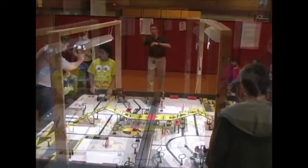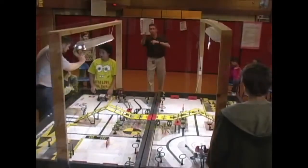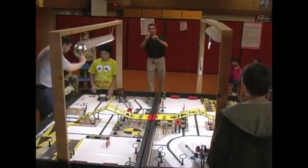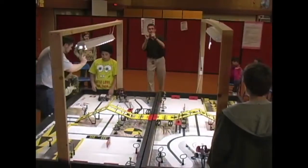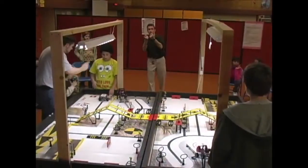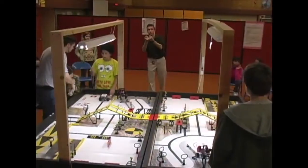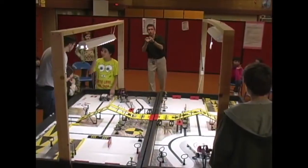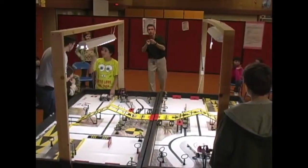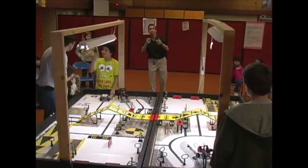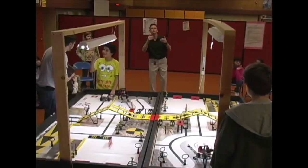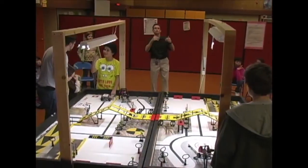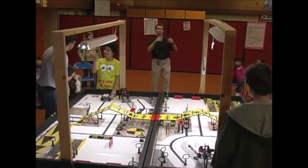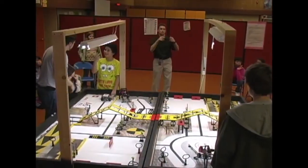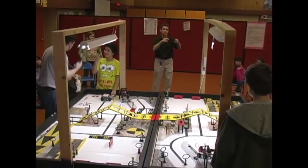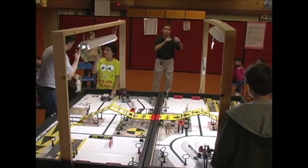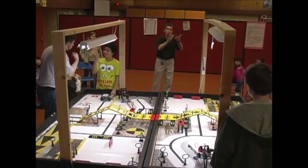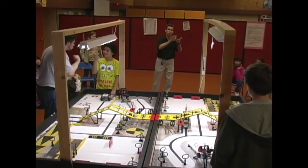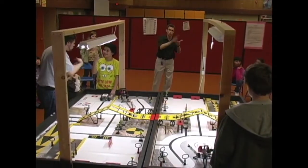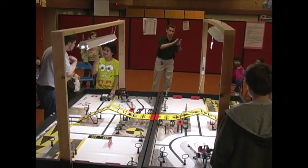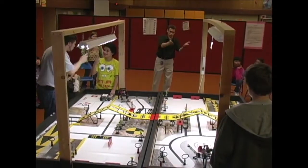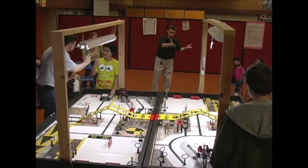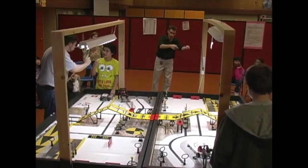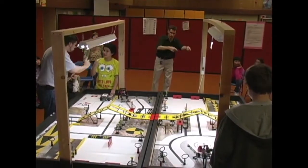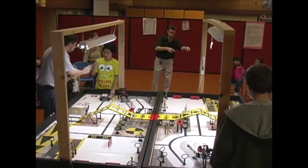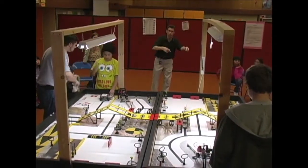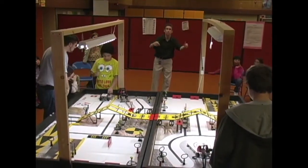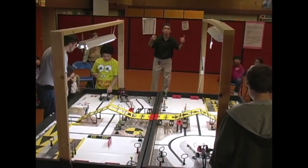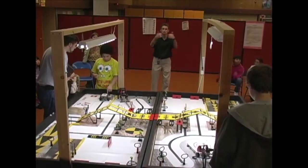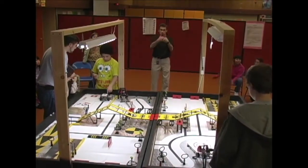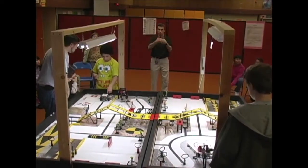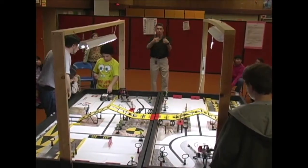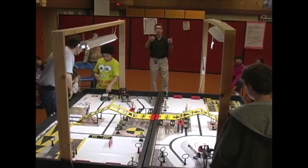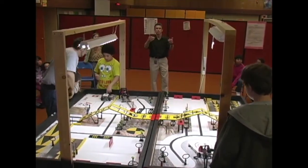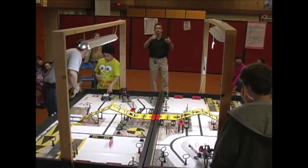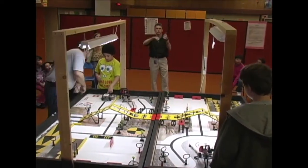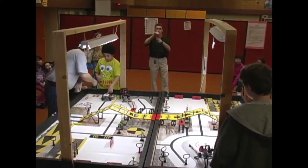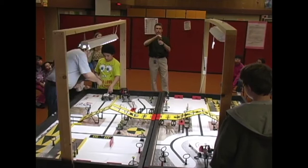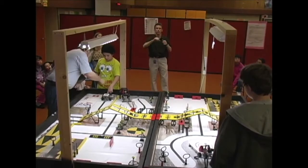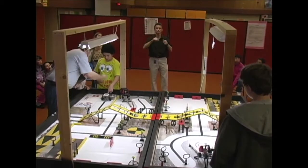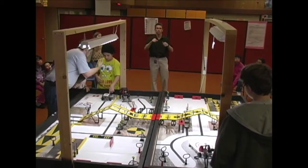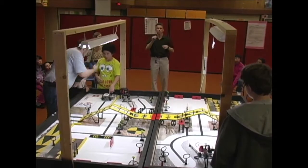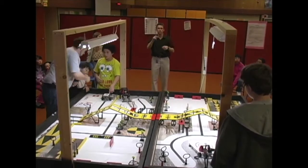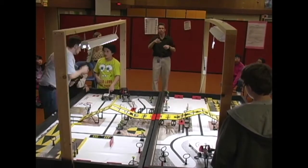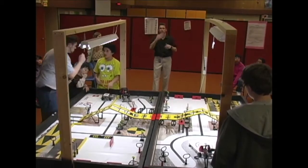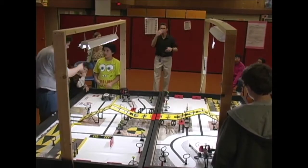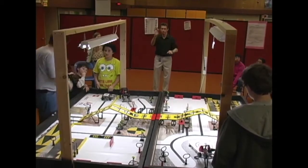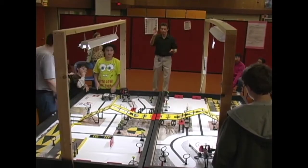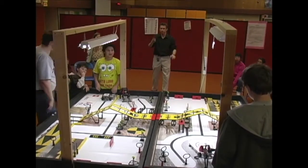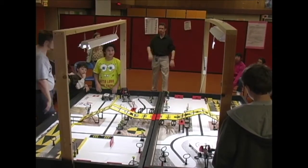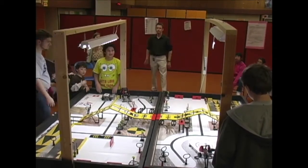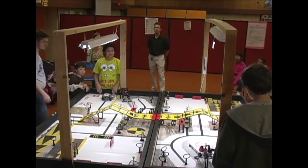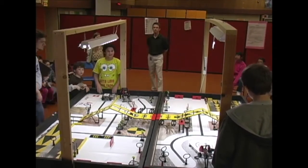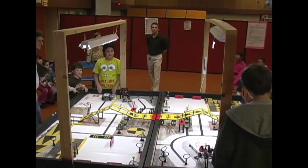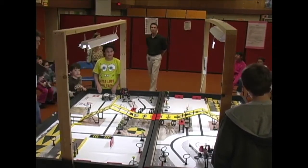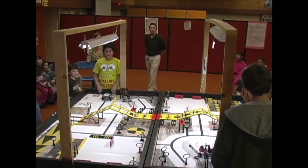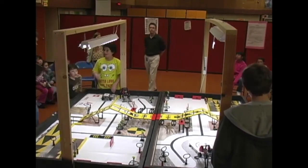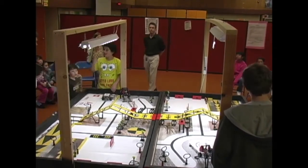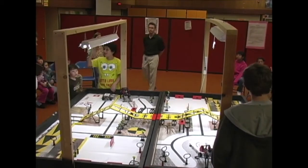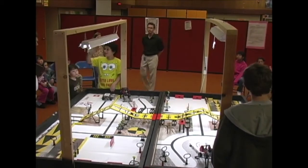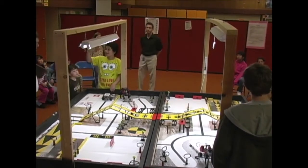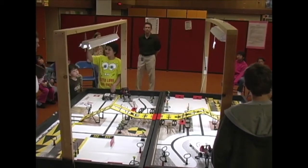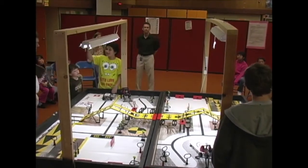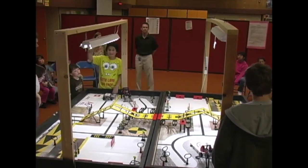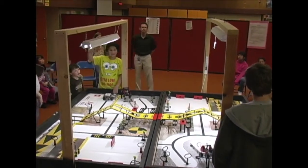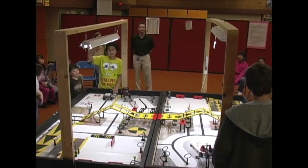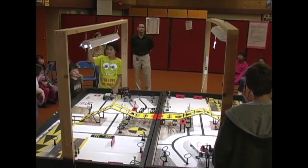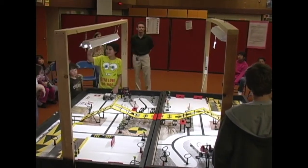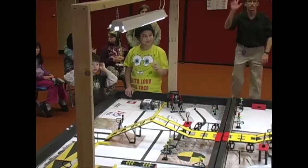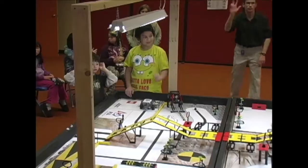You put yours there, and yours there, and they will fight each other.